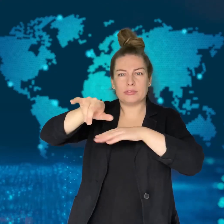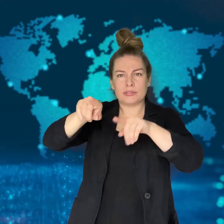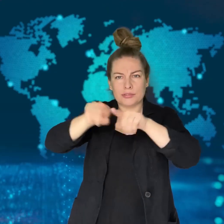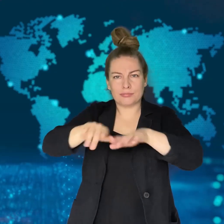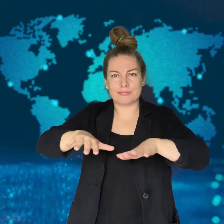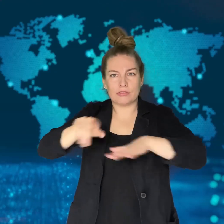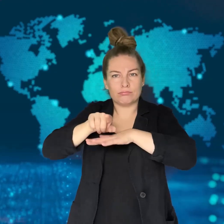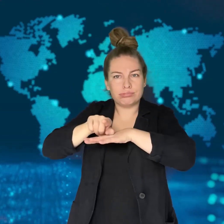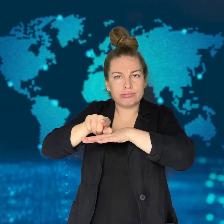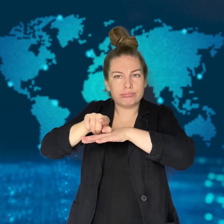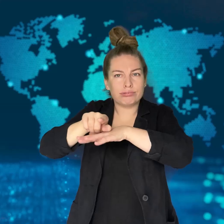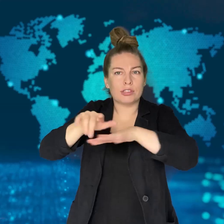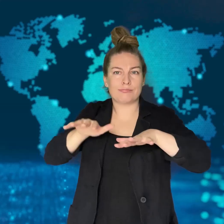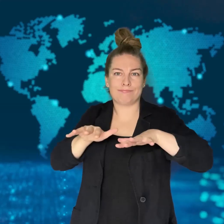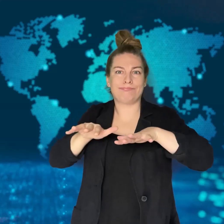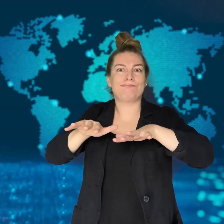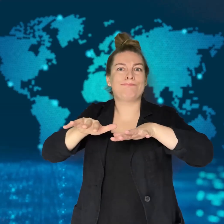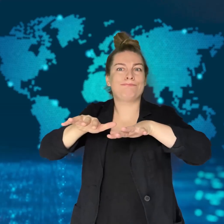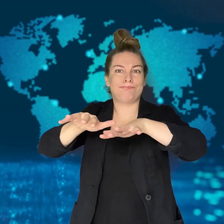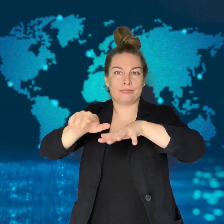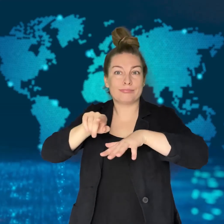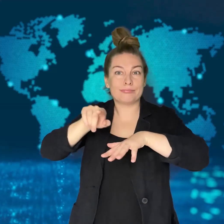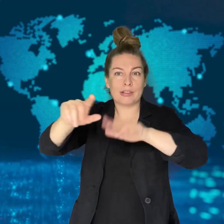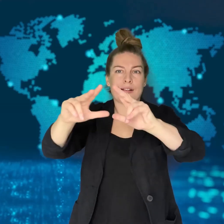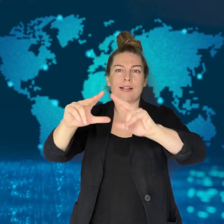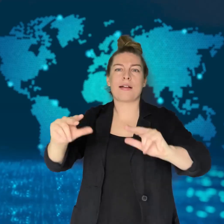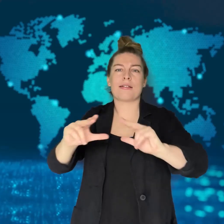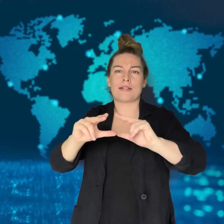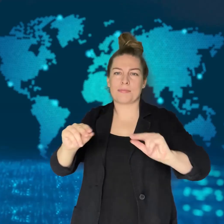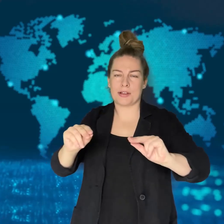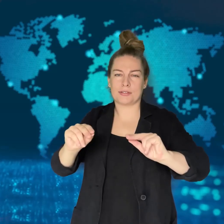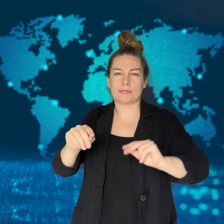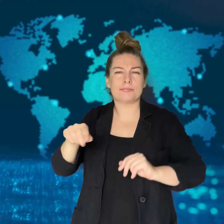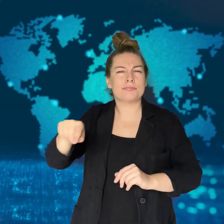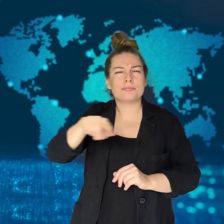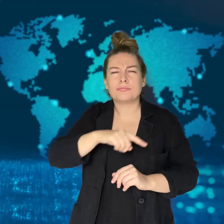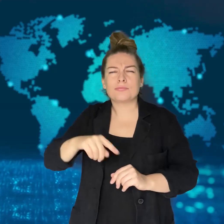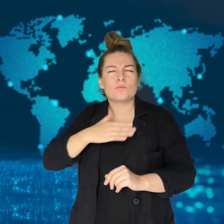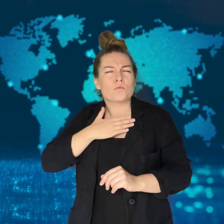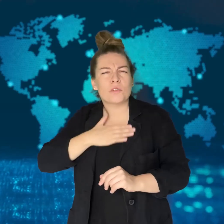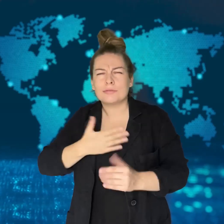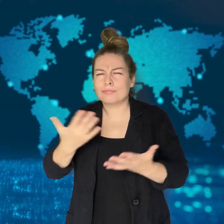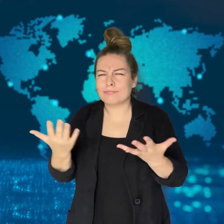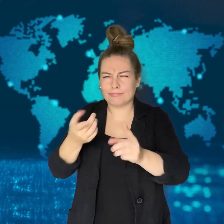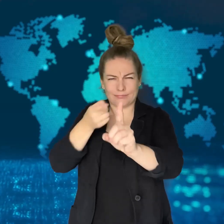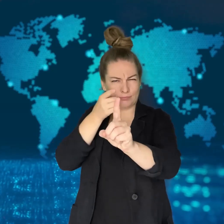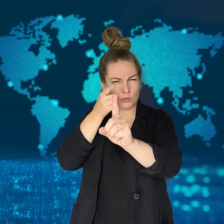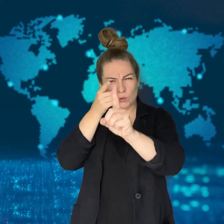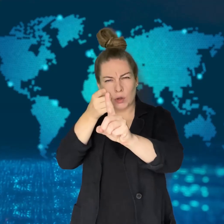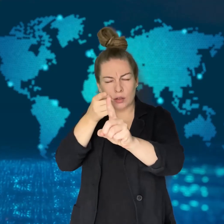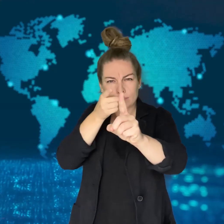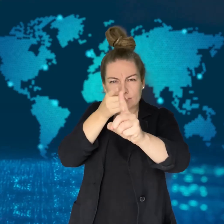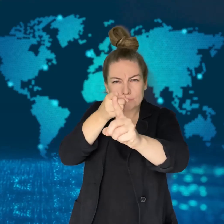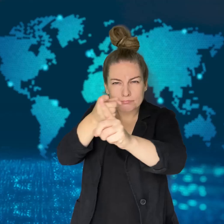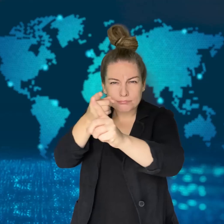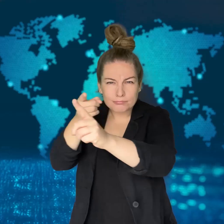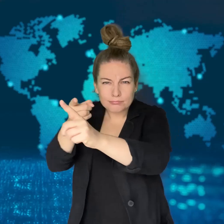A Hezbollah spokesperson said the group would continue